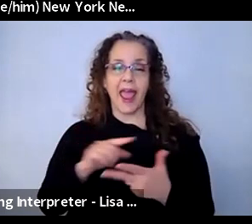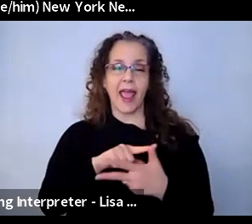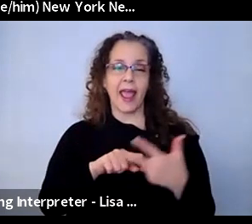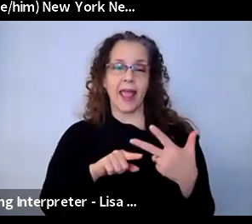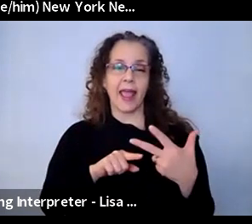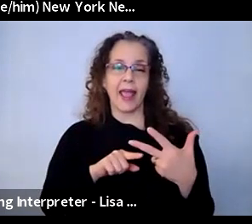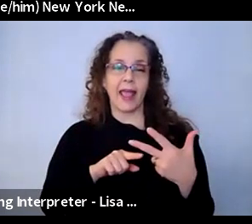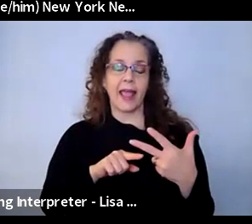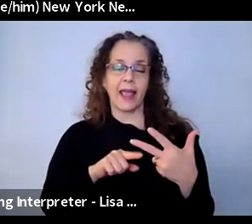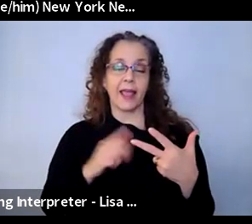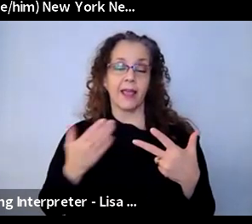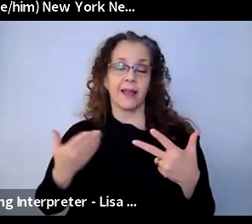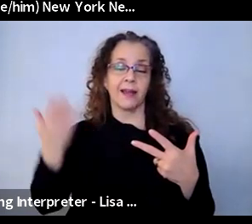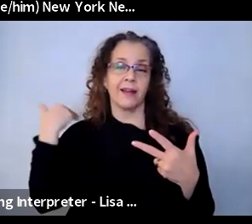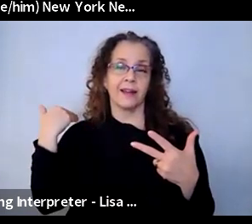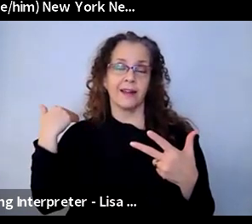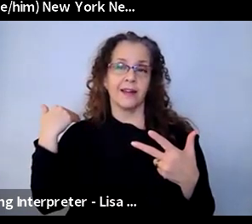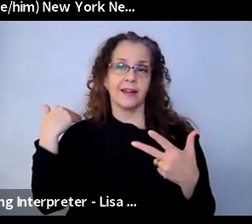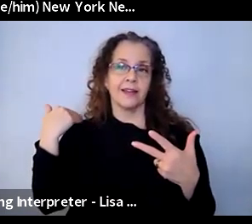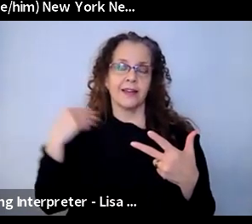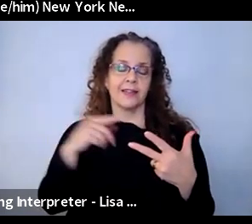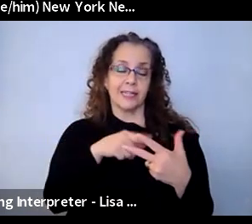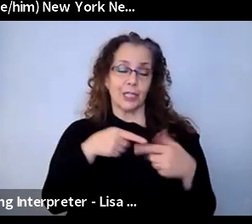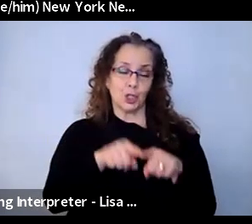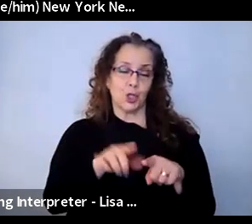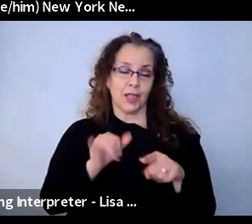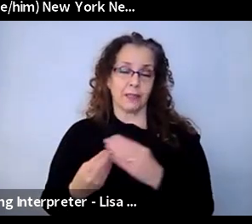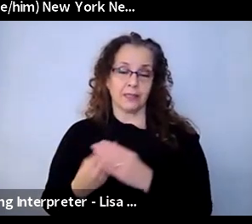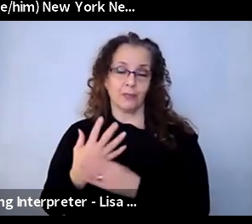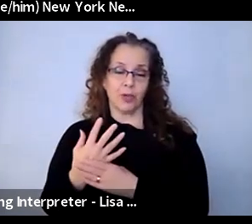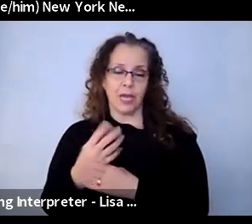envisioned that we would sort of pivot, which is the word of the